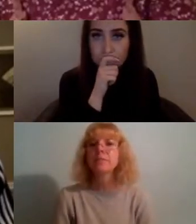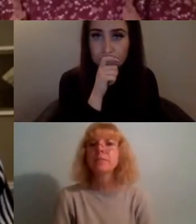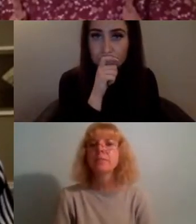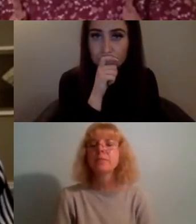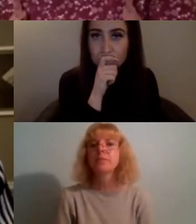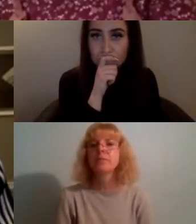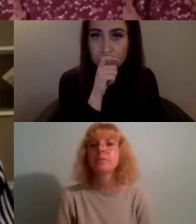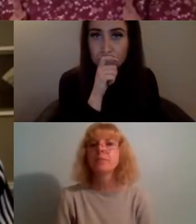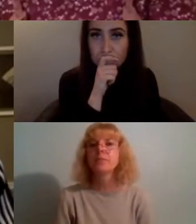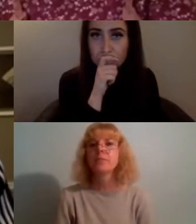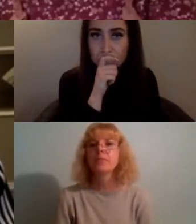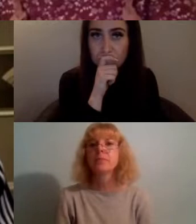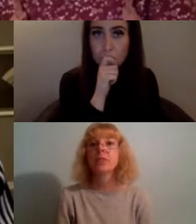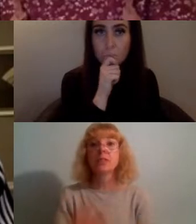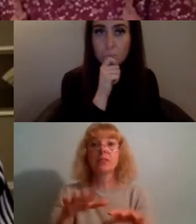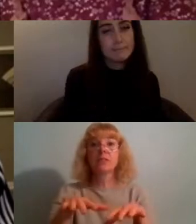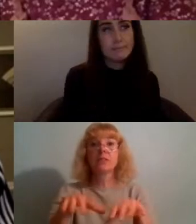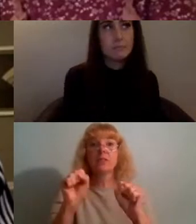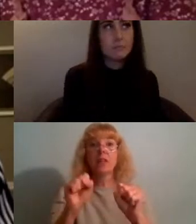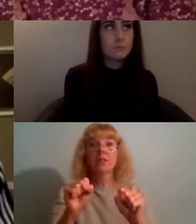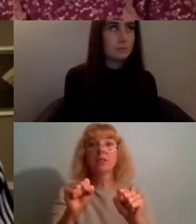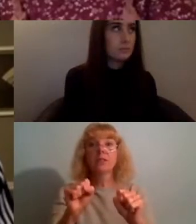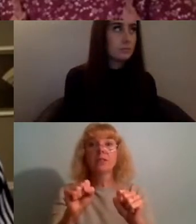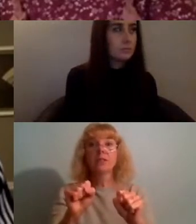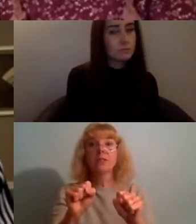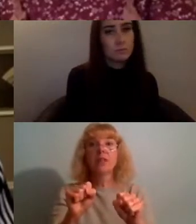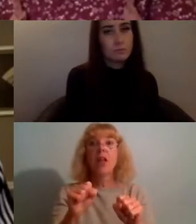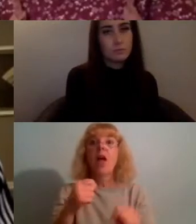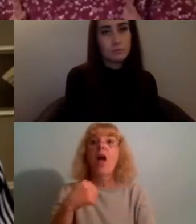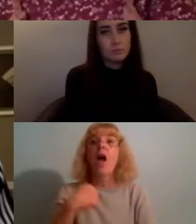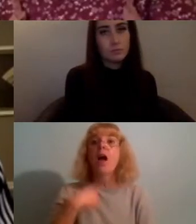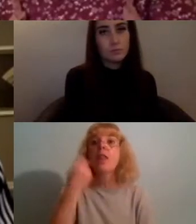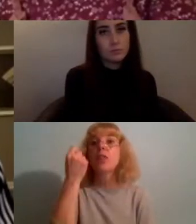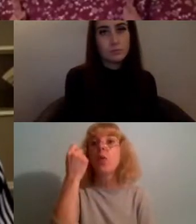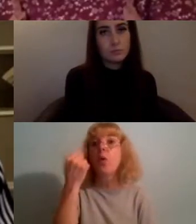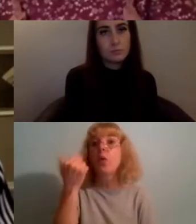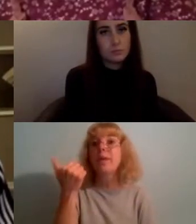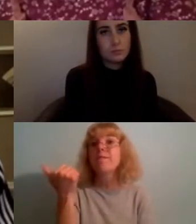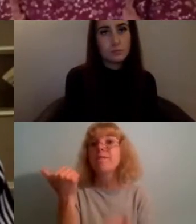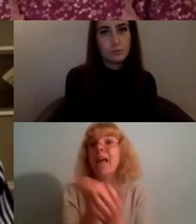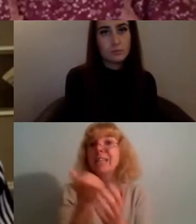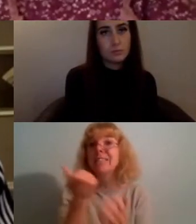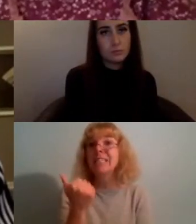to start us off I thought it'd be great if each of you could offer us one thing